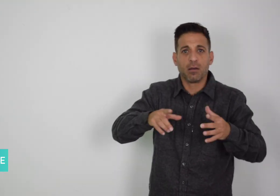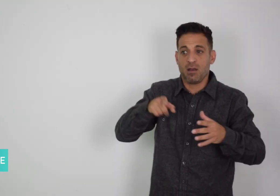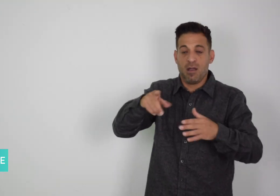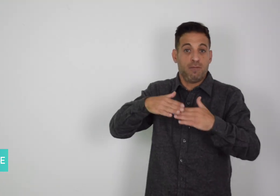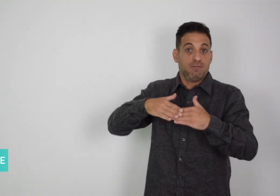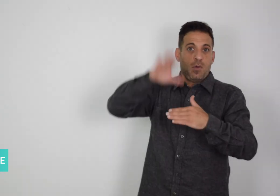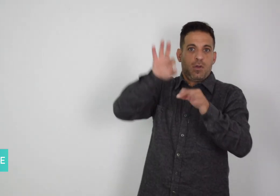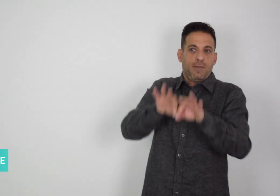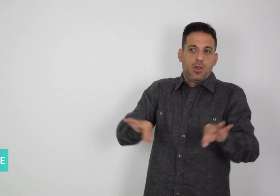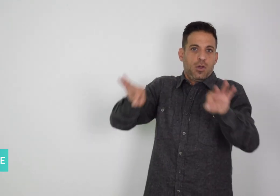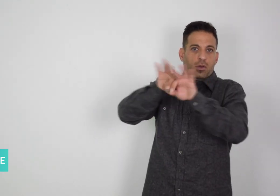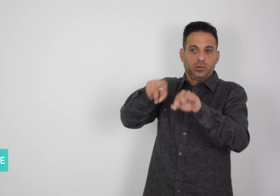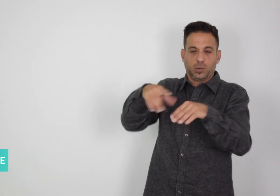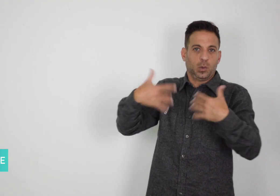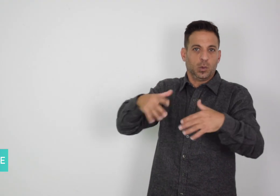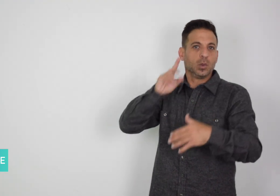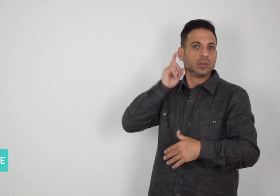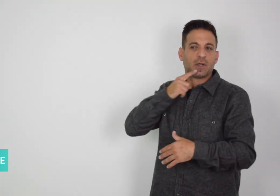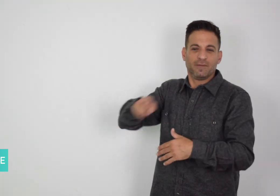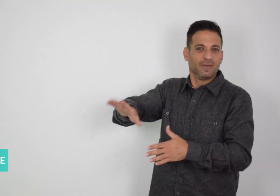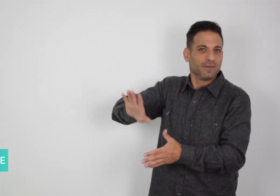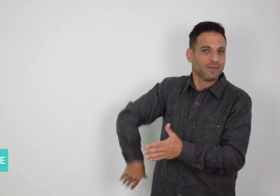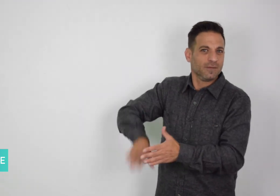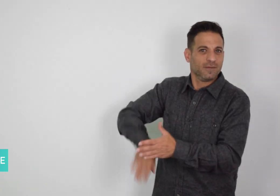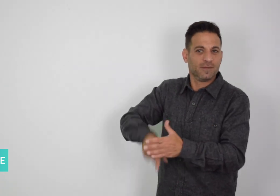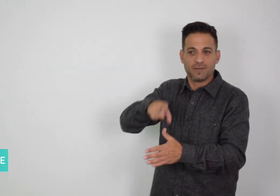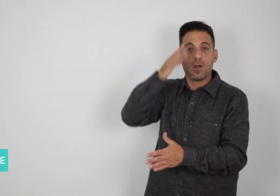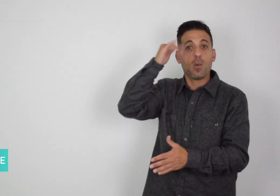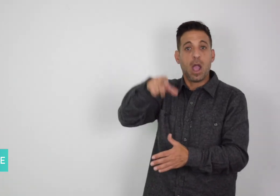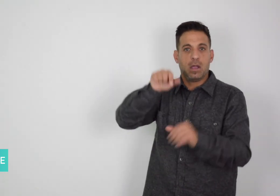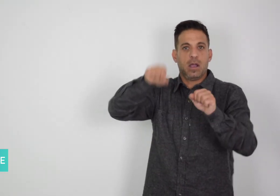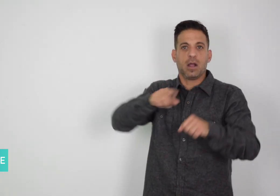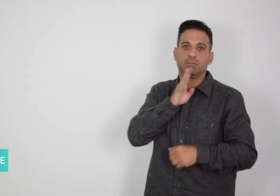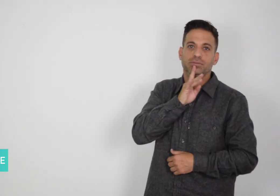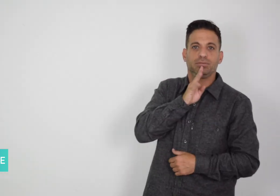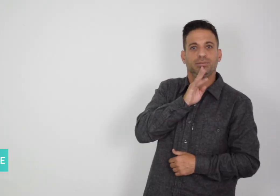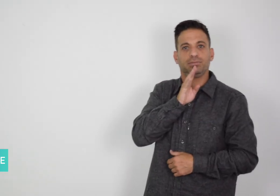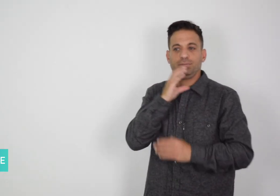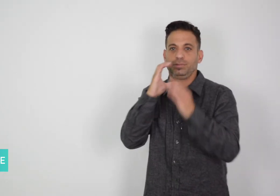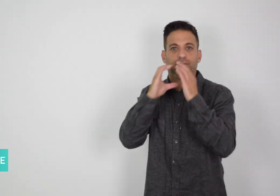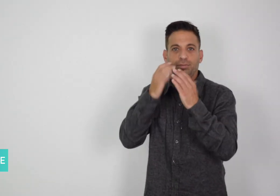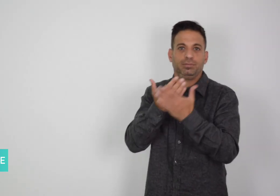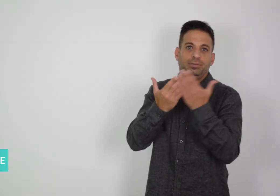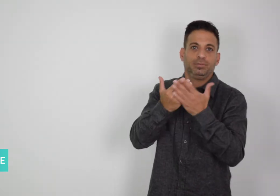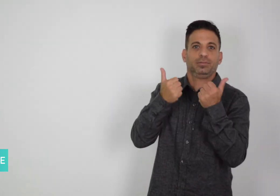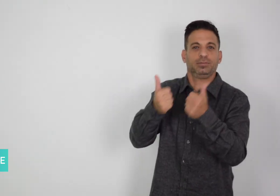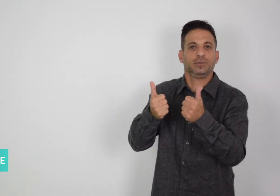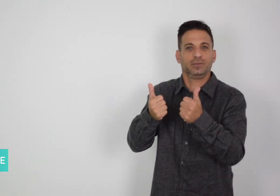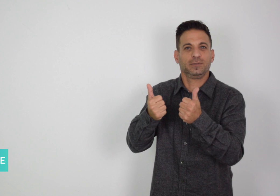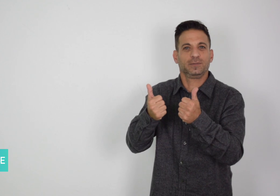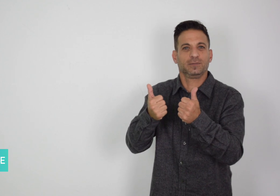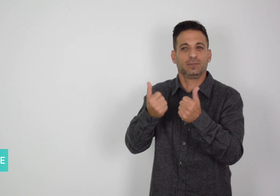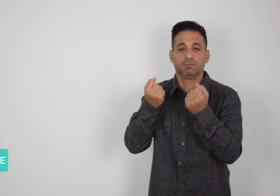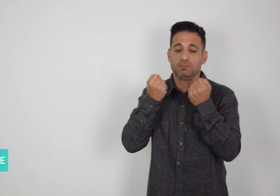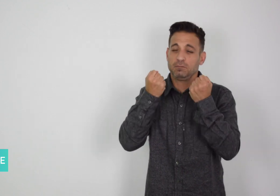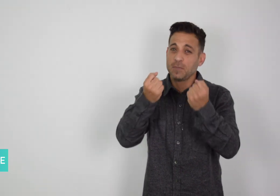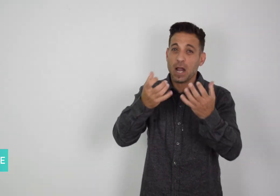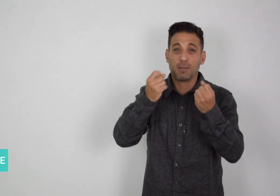they can speak. Many Haitian Deaf people are forced